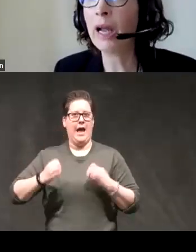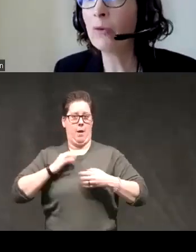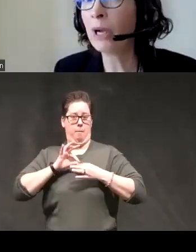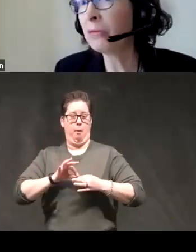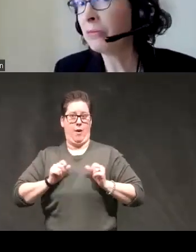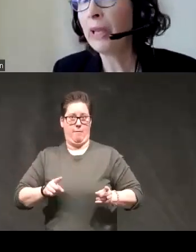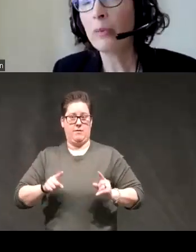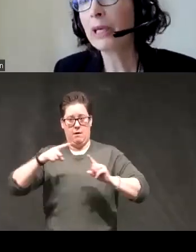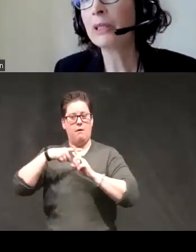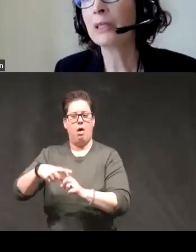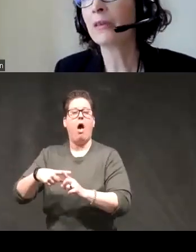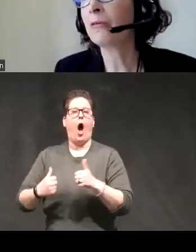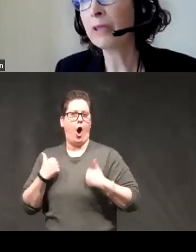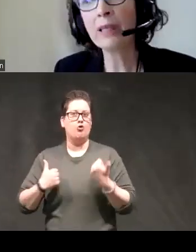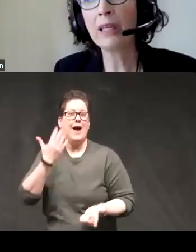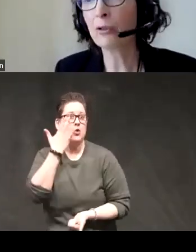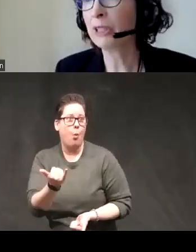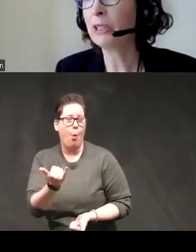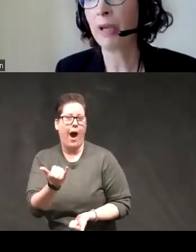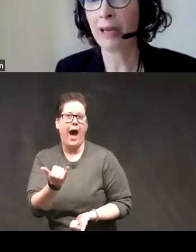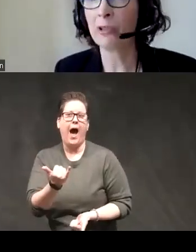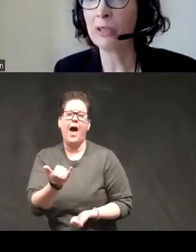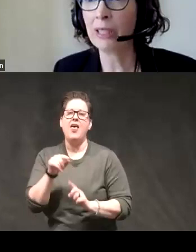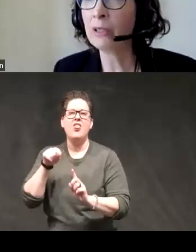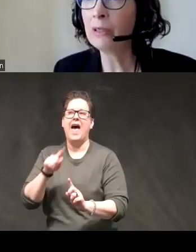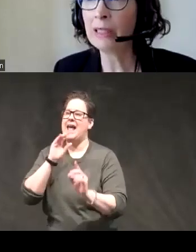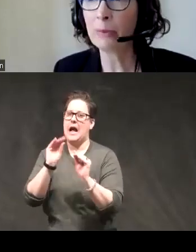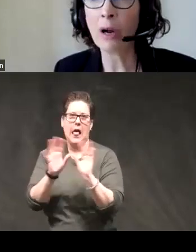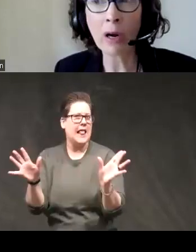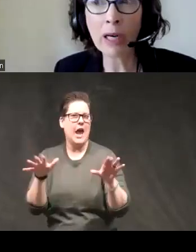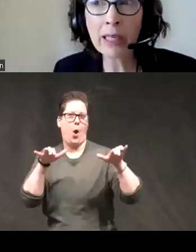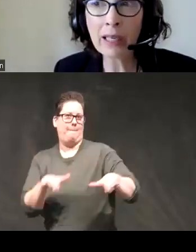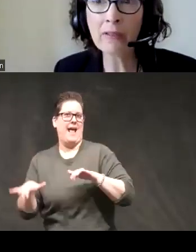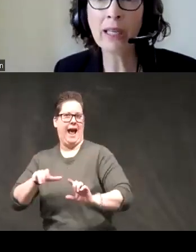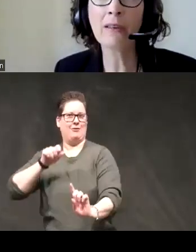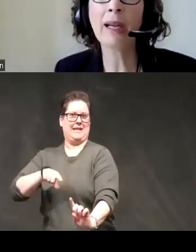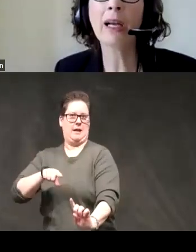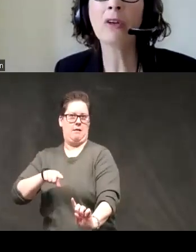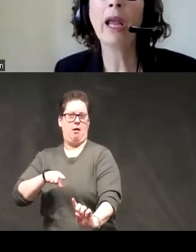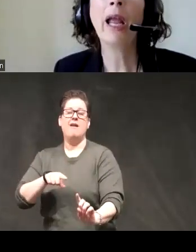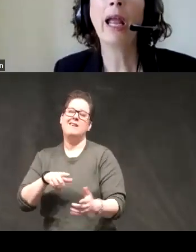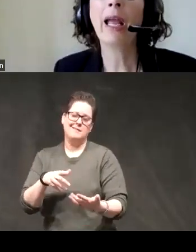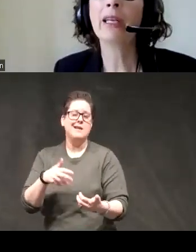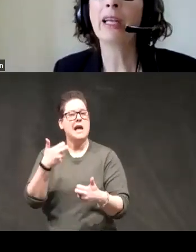why well because it's a really crisp behavioral signal it's been hard to intervene around and